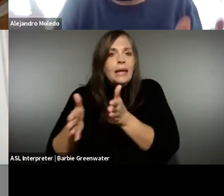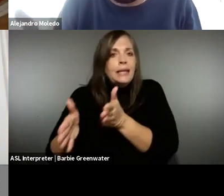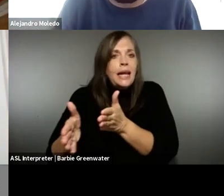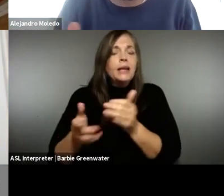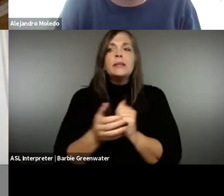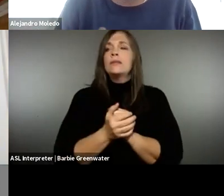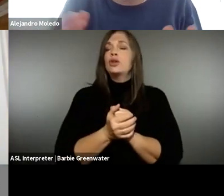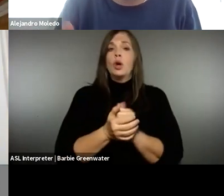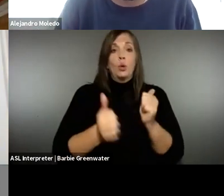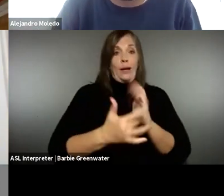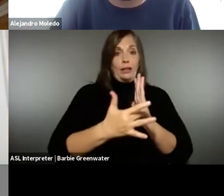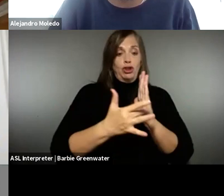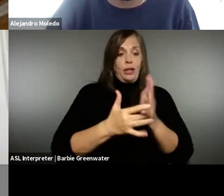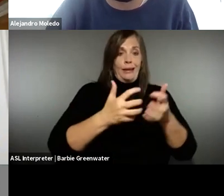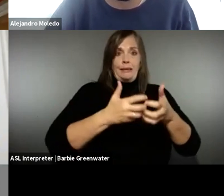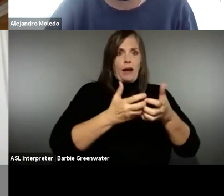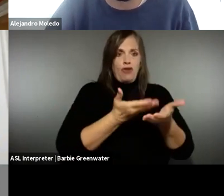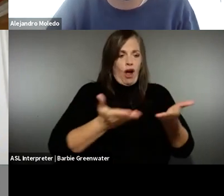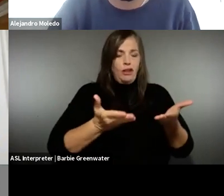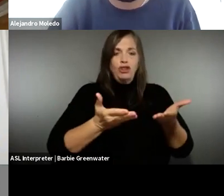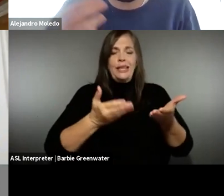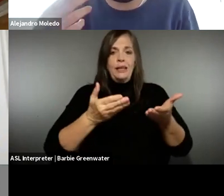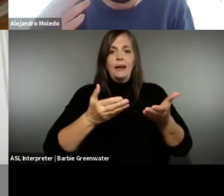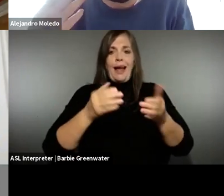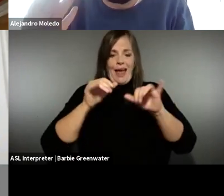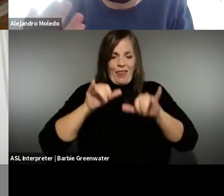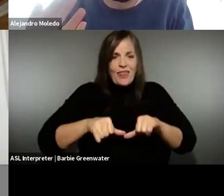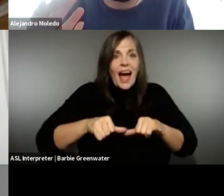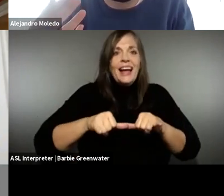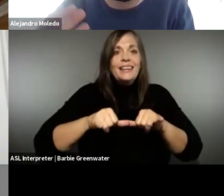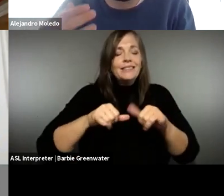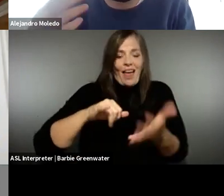work best, which techniques